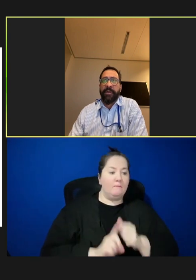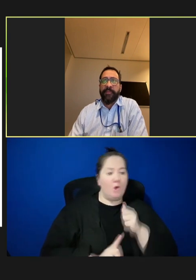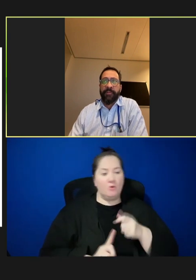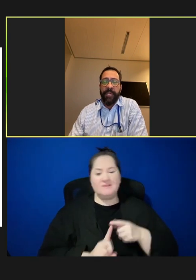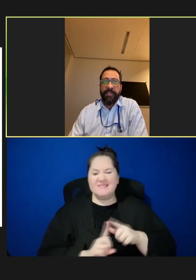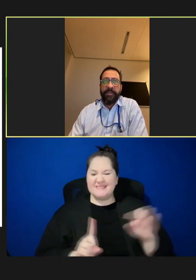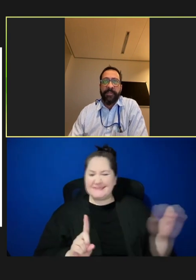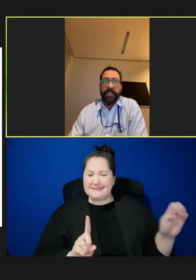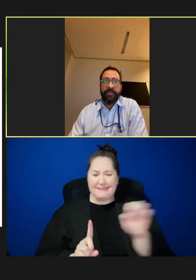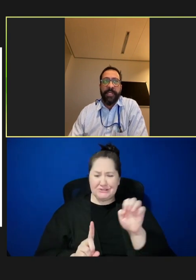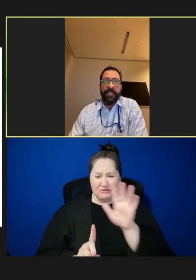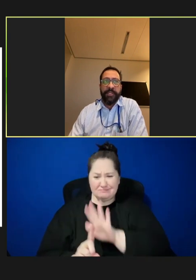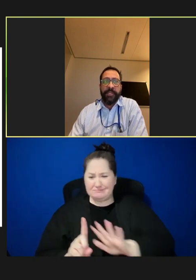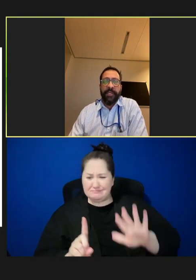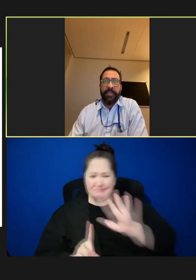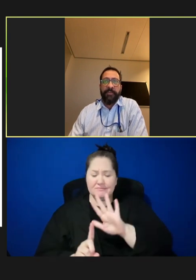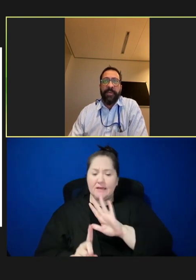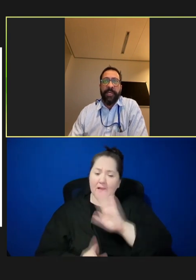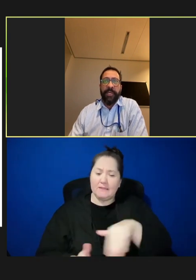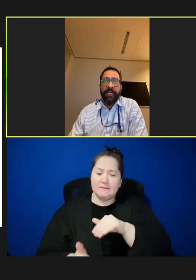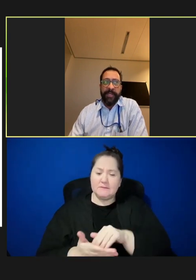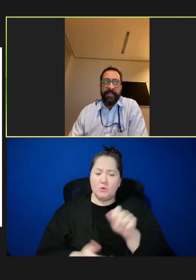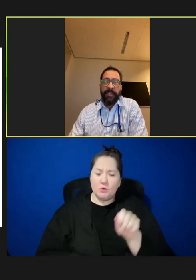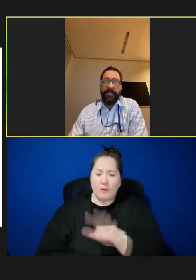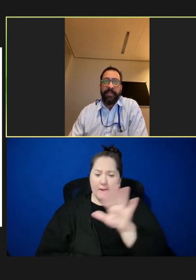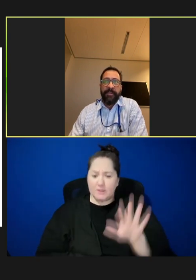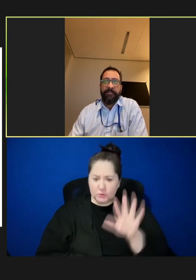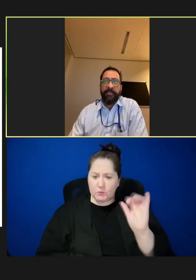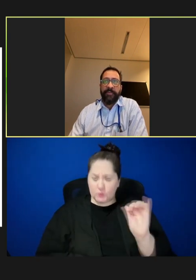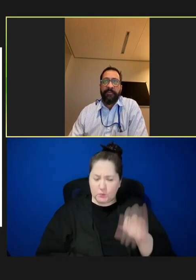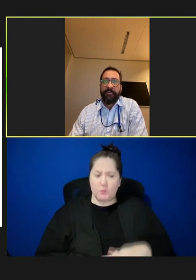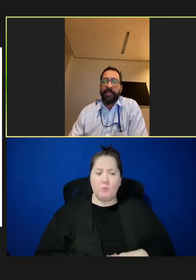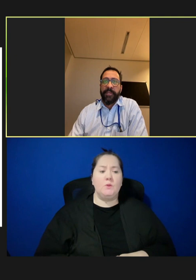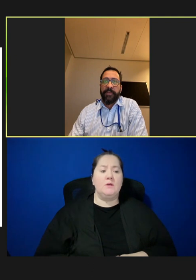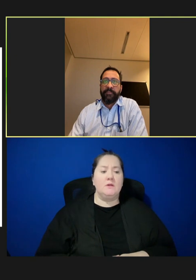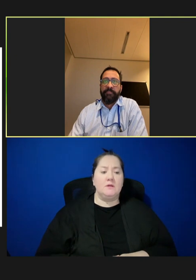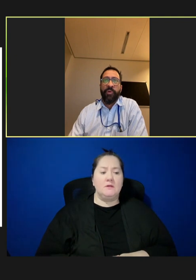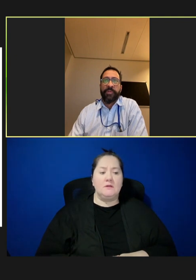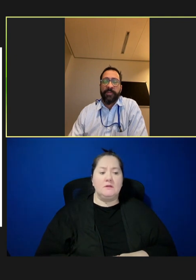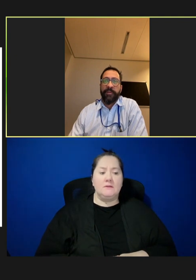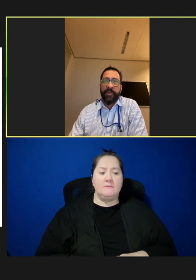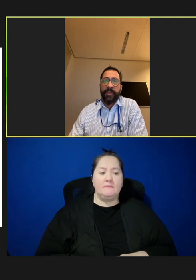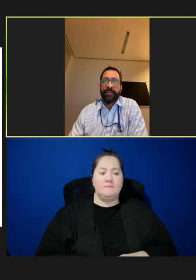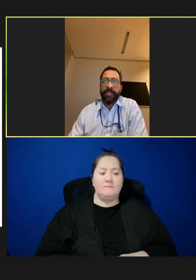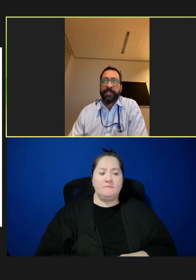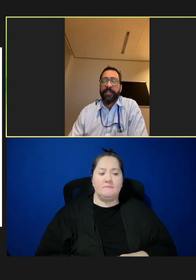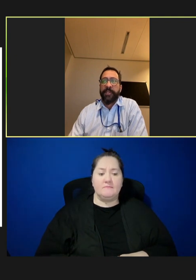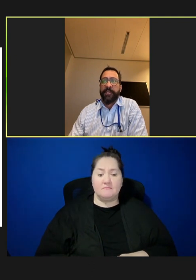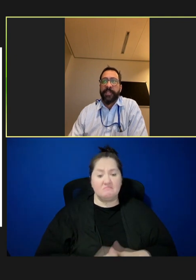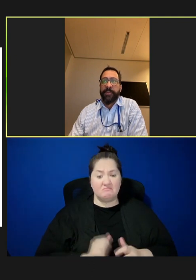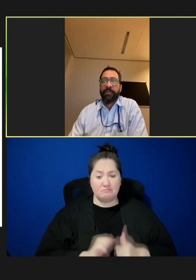part of the region and Central Asia. But it's affecting most of the countries to some degree